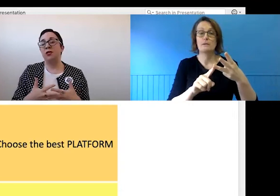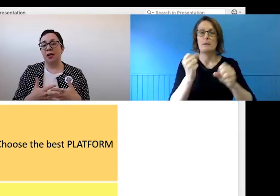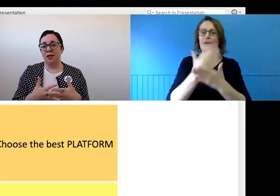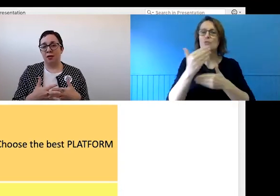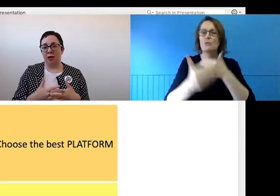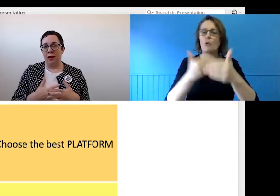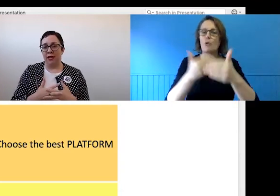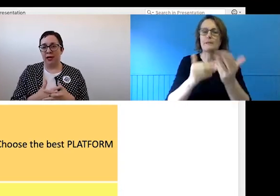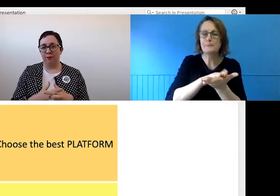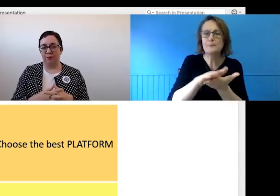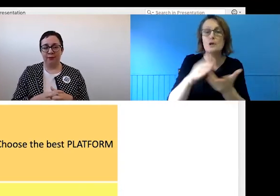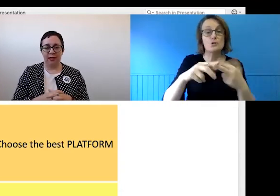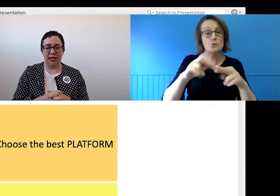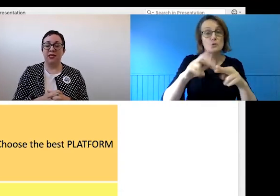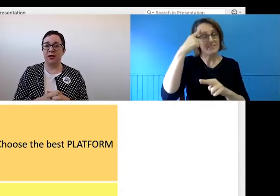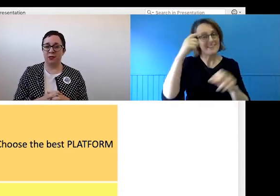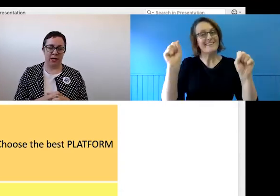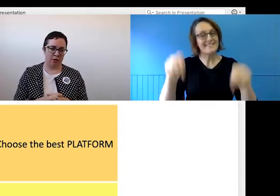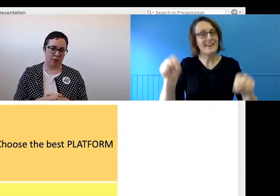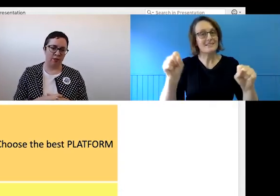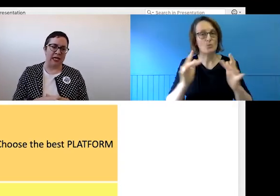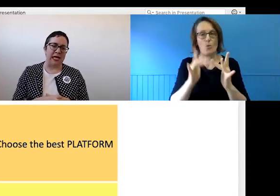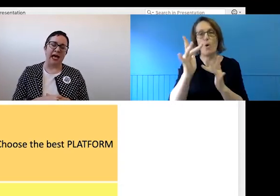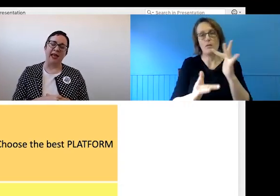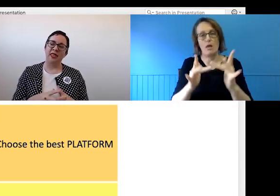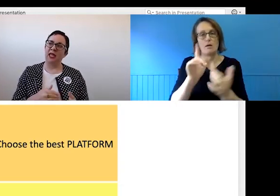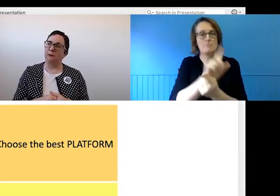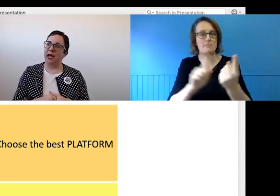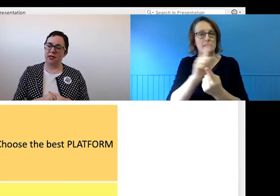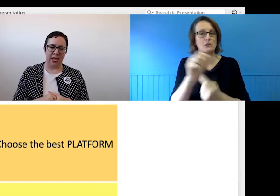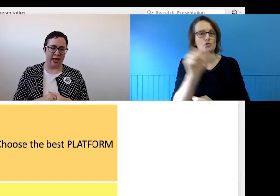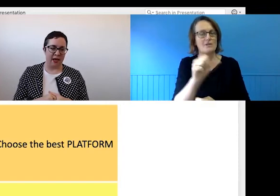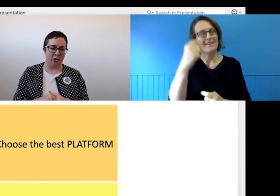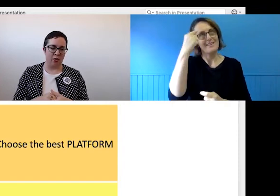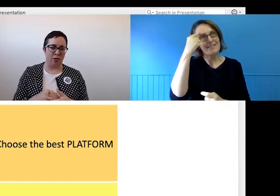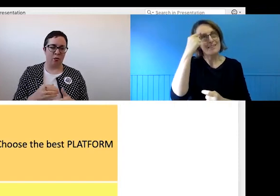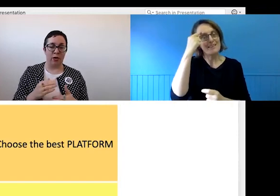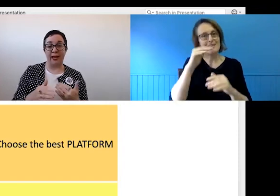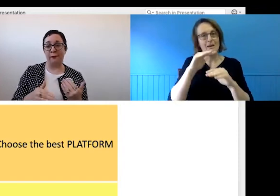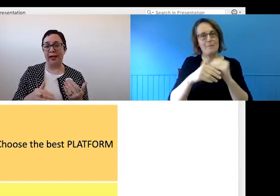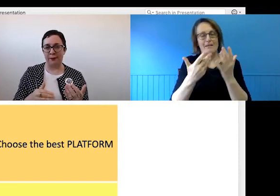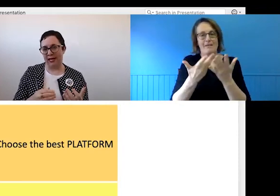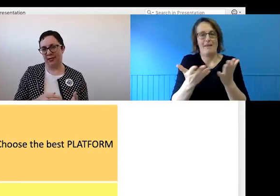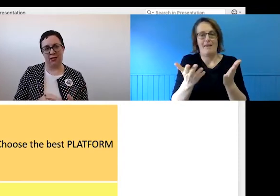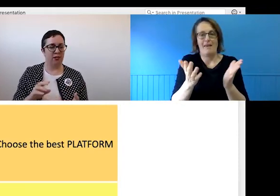do decide that an online meeting is the best way to go, thinking about how we can make it better.